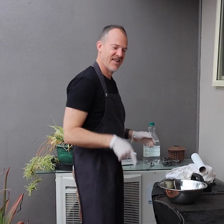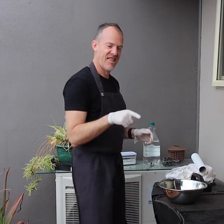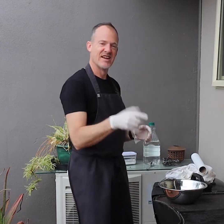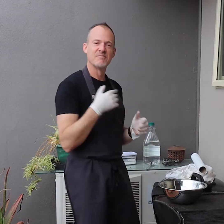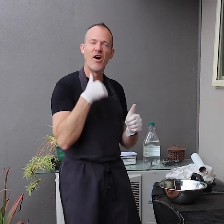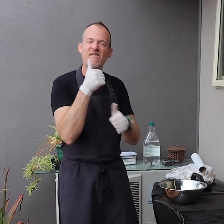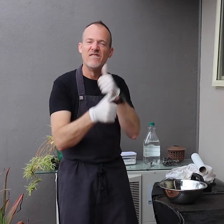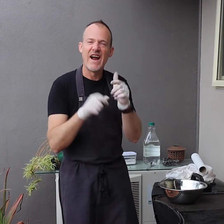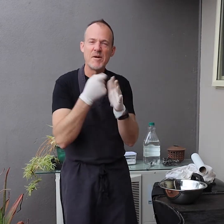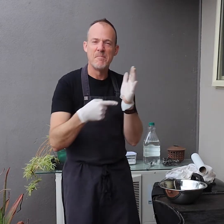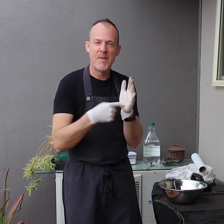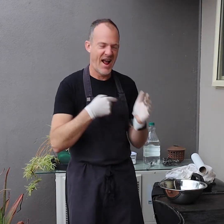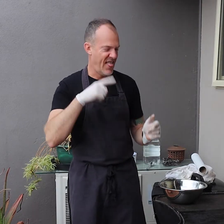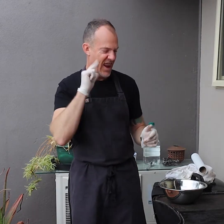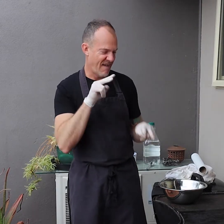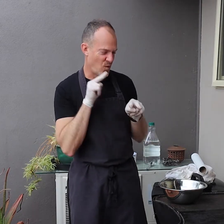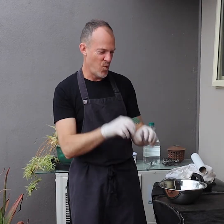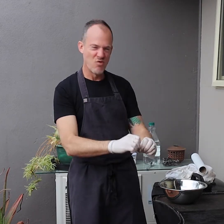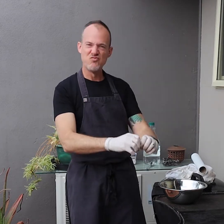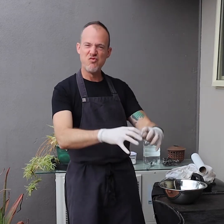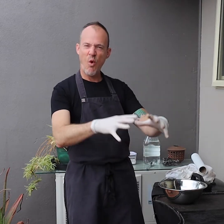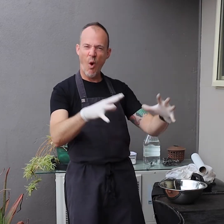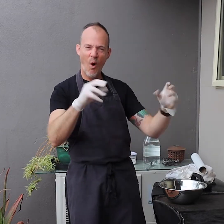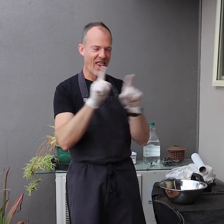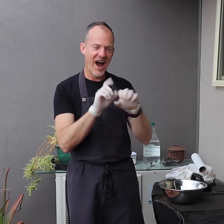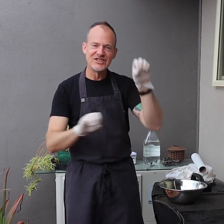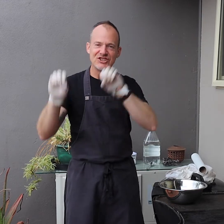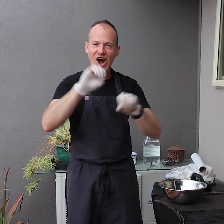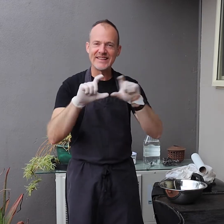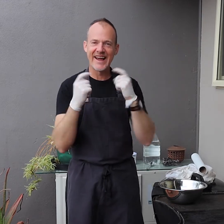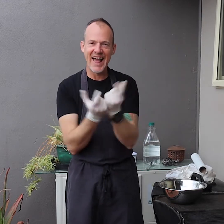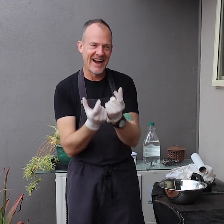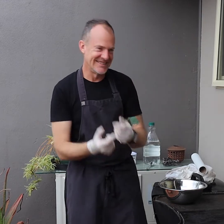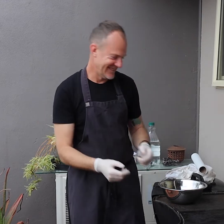That's my favourite part! I love to watch it bubble up. It's like being in a science class.